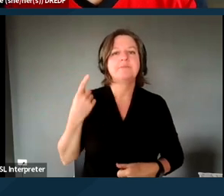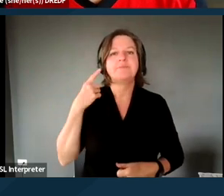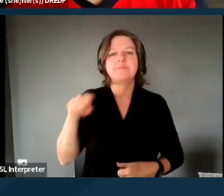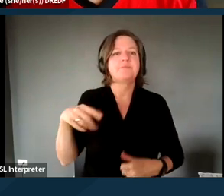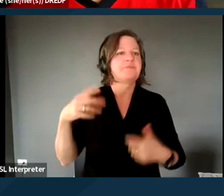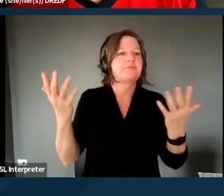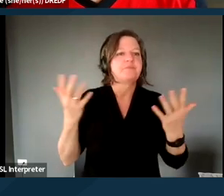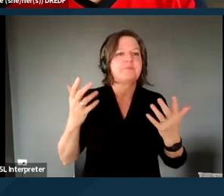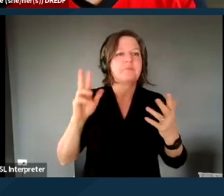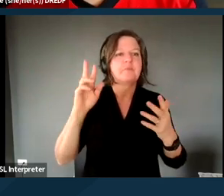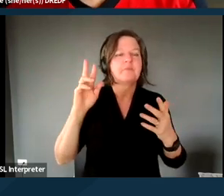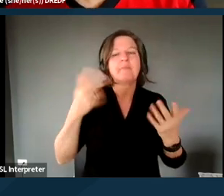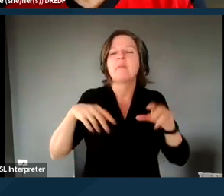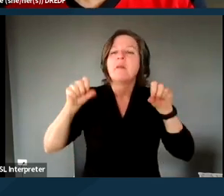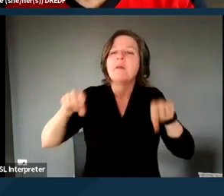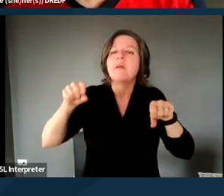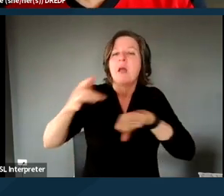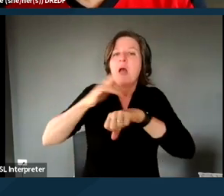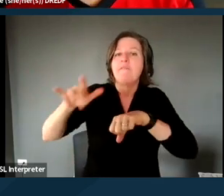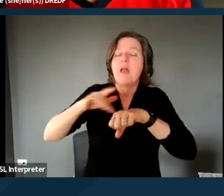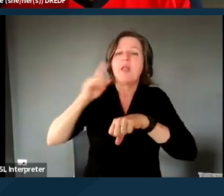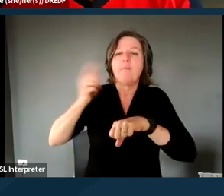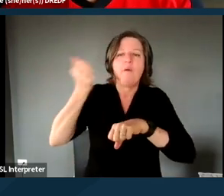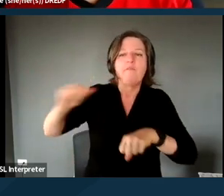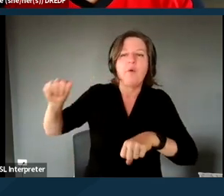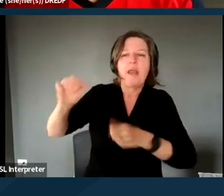potentially available to any Medi-Cal beneficiary,